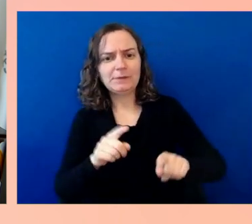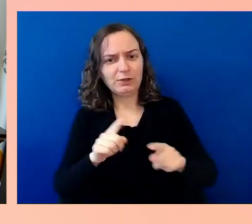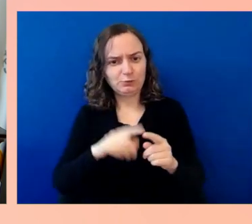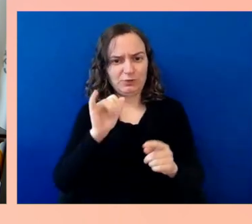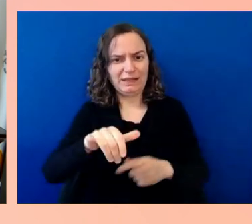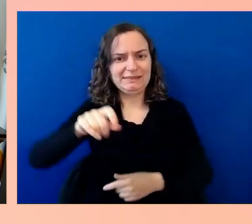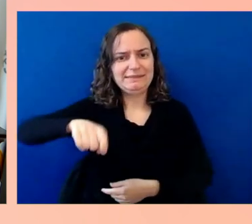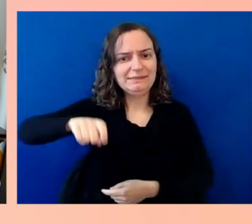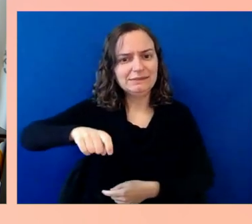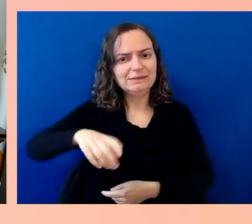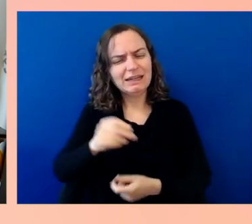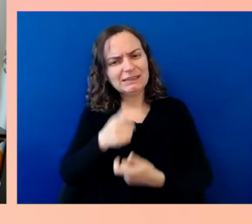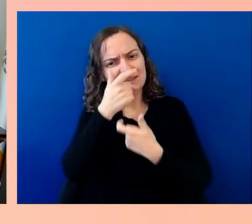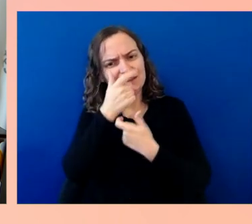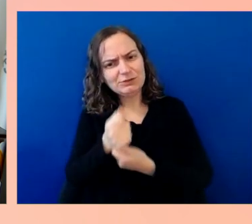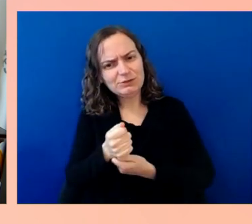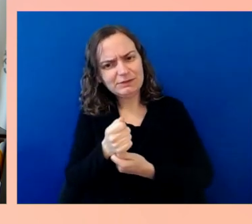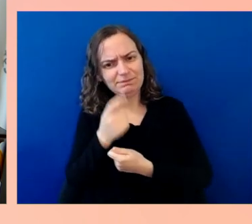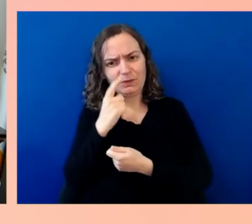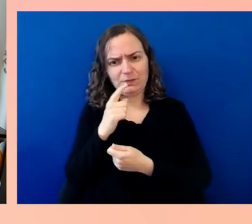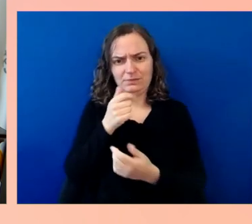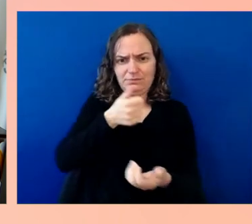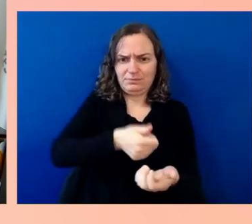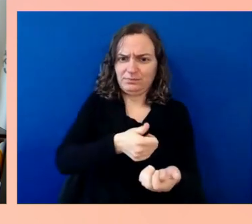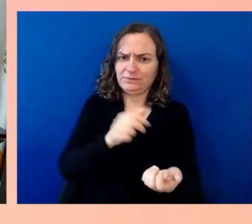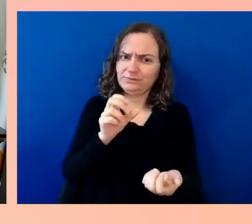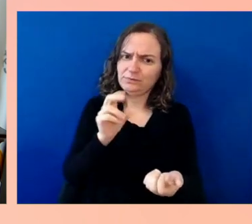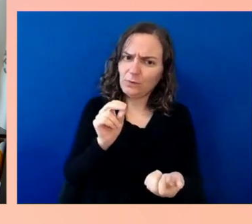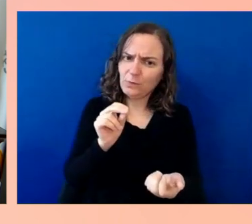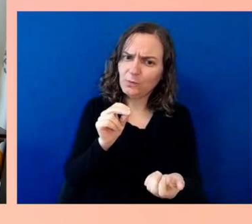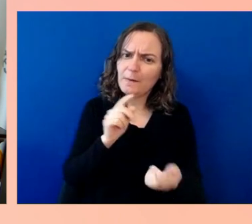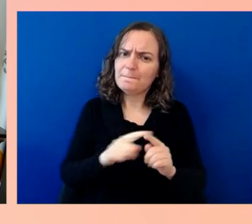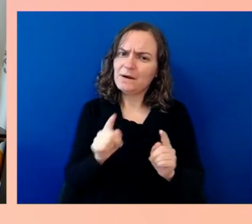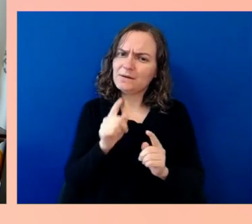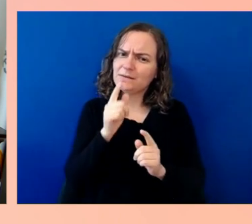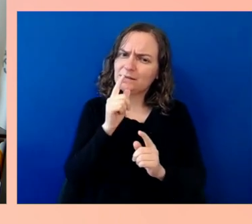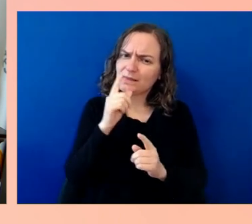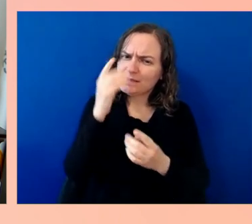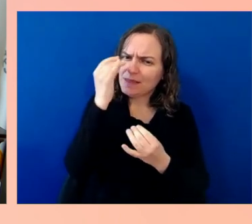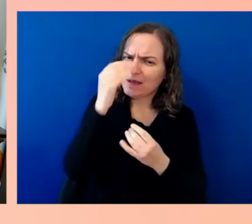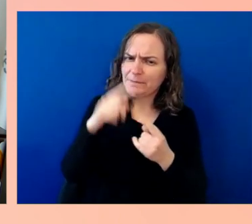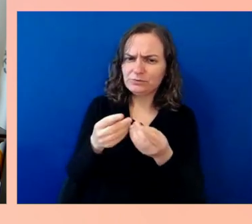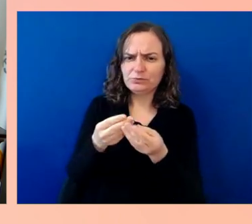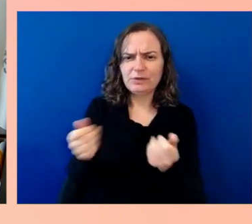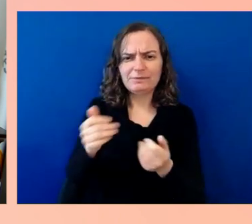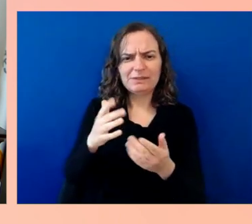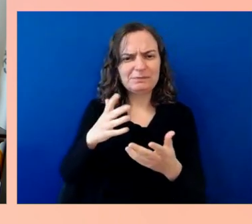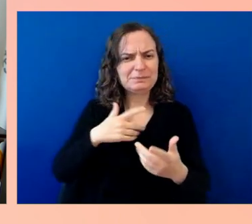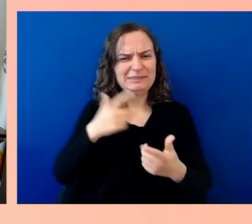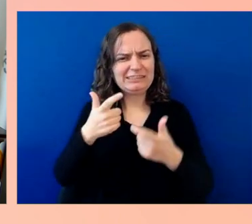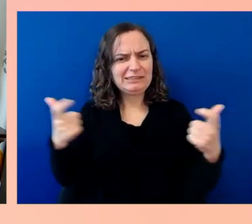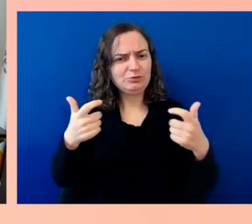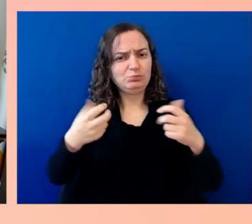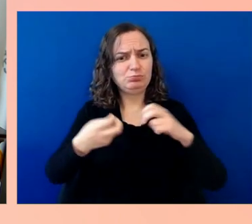solve some of our biggest problems. Enhancements to vehicle intelligence could solve some of our biggest problems around safety,